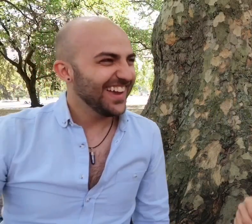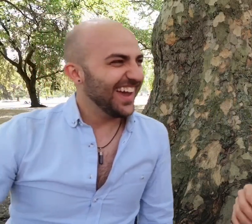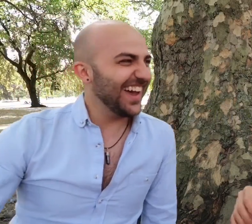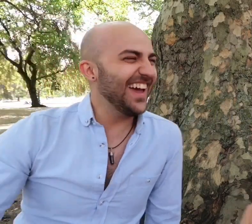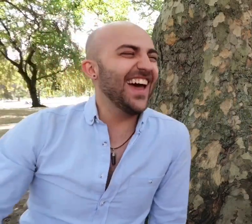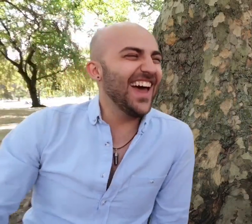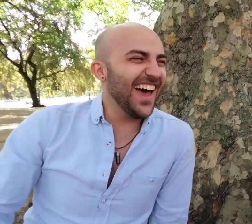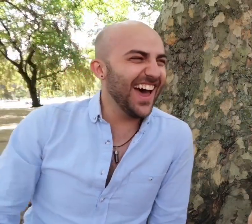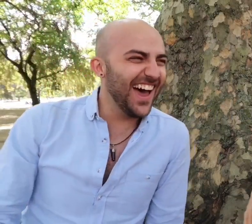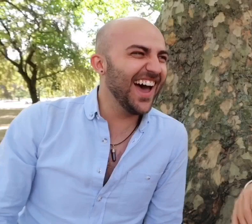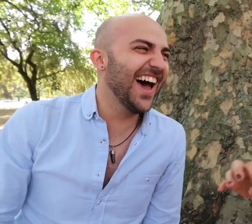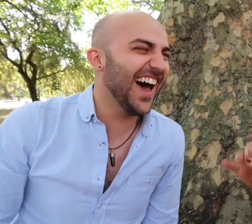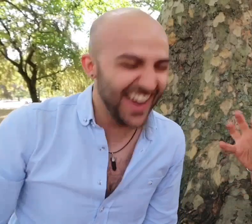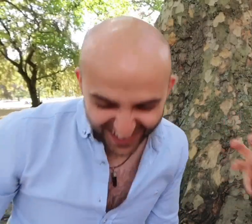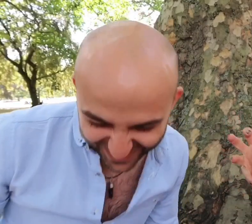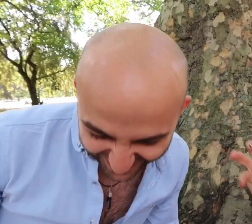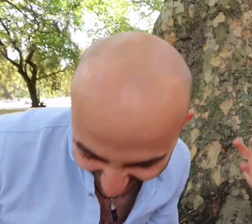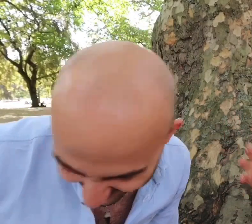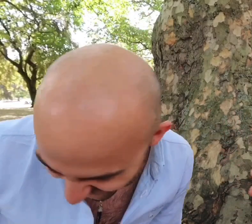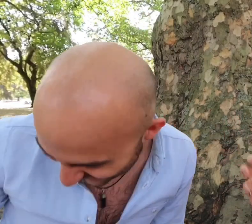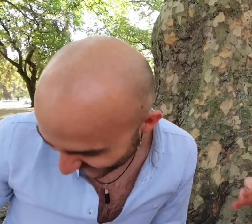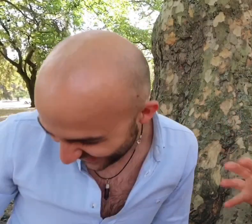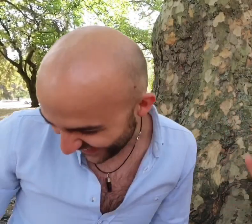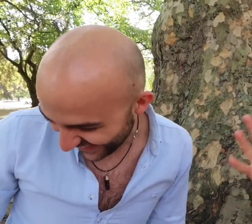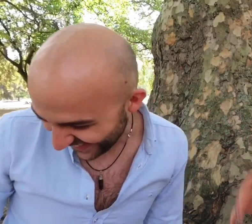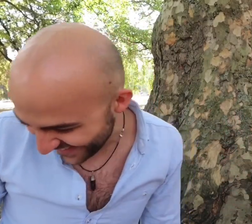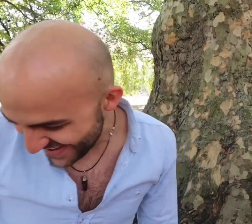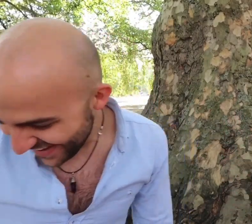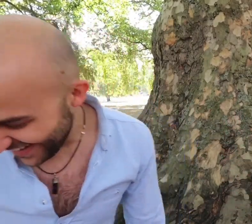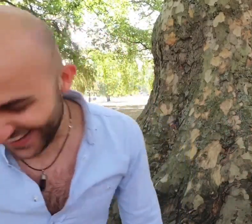I'll just slo-mo that because I like to start my videos with a bit of slow mo